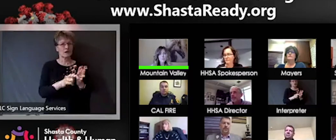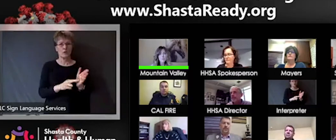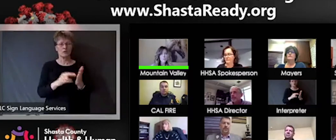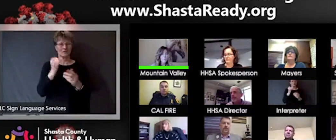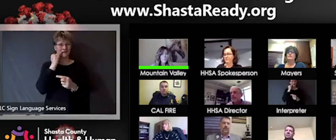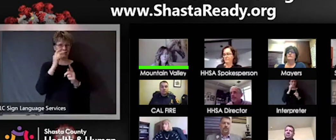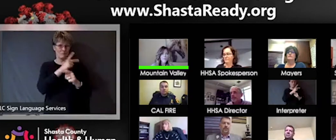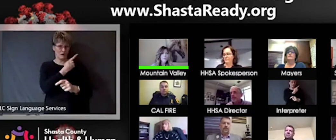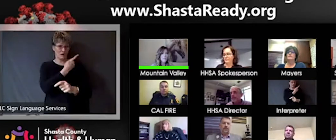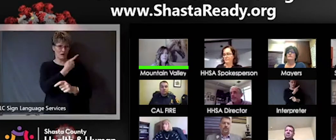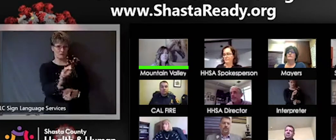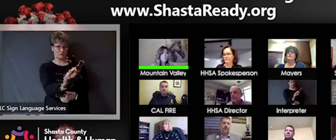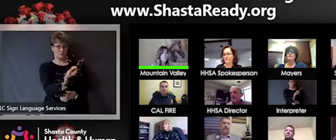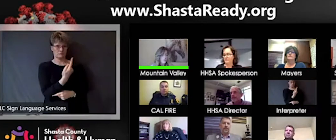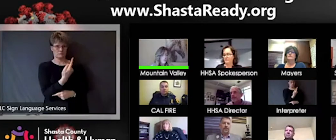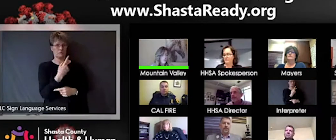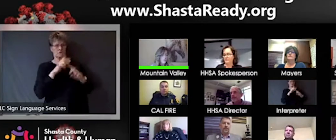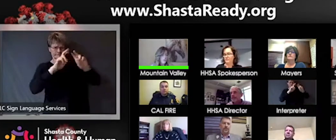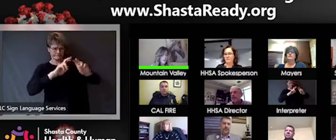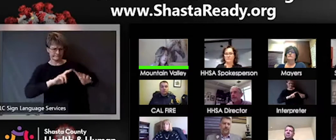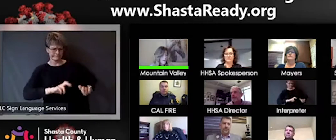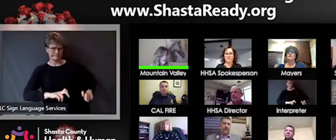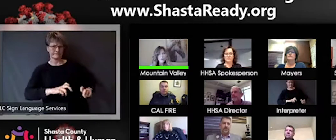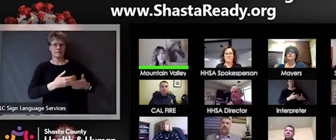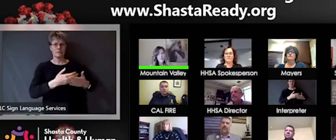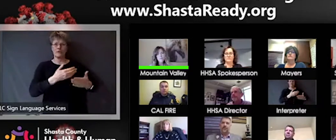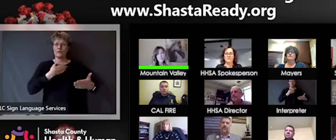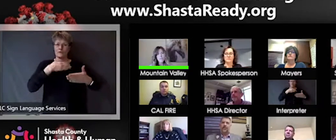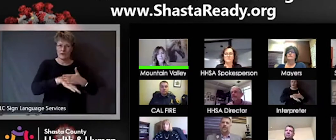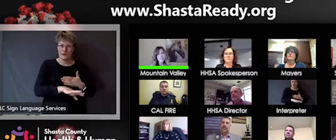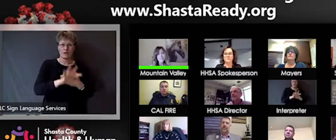Burney and Fall River and all our other clinics, as well. We're also screening